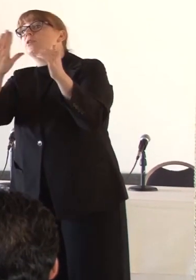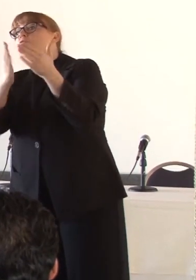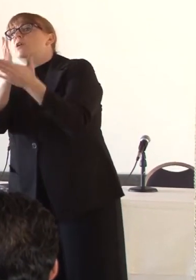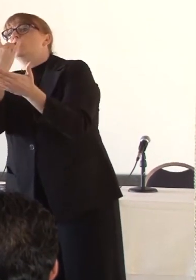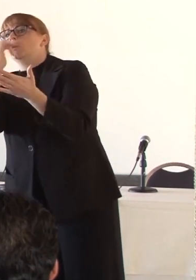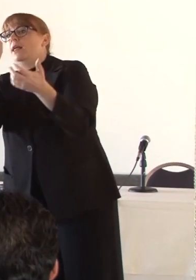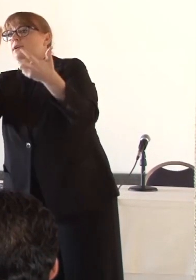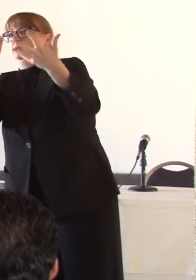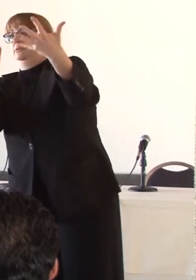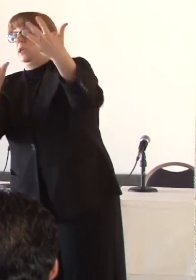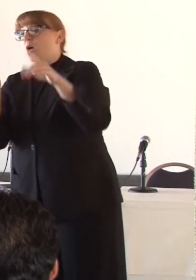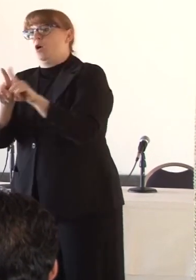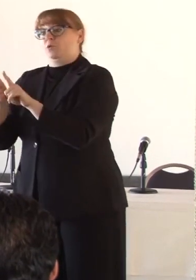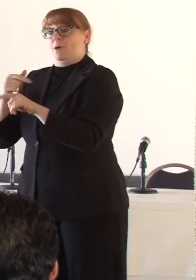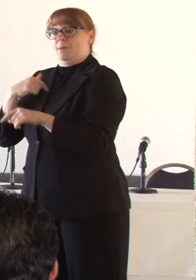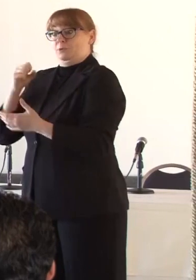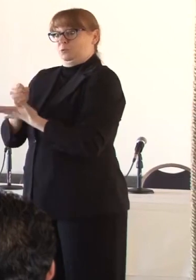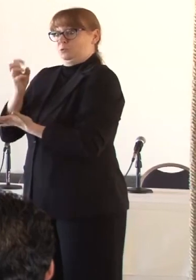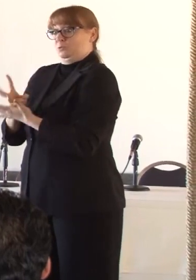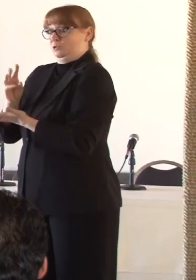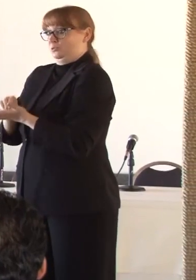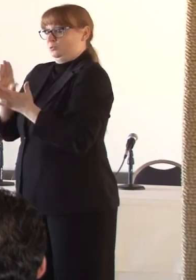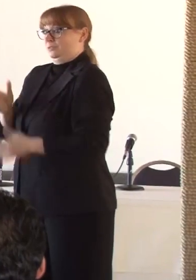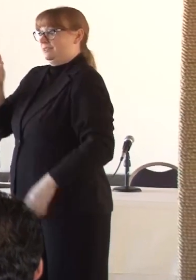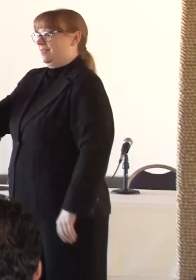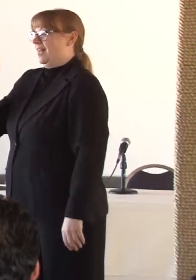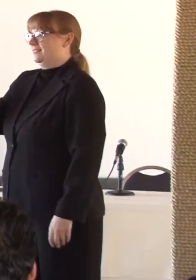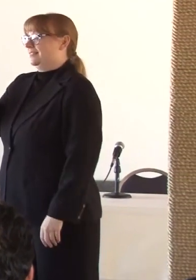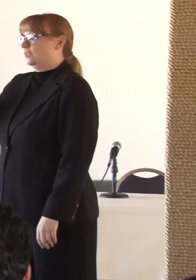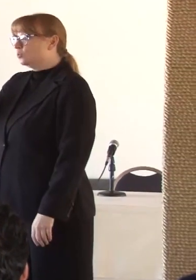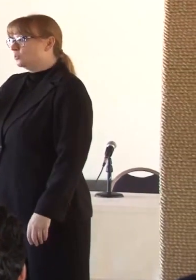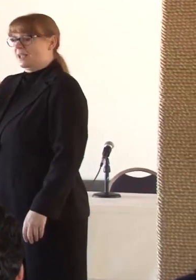at San Diego State University and I'm very proud to say that after 13